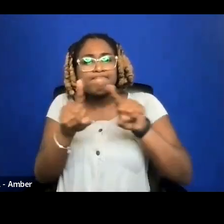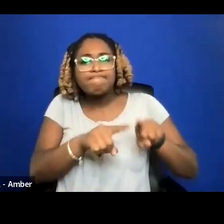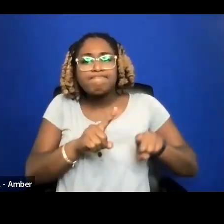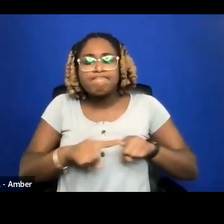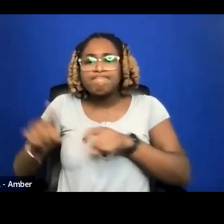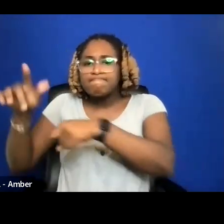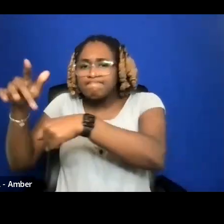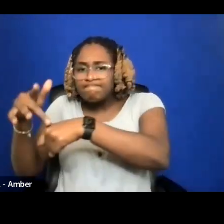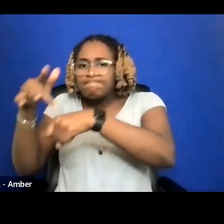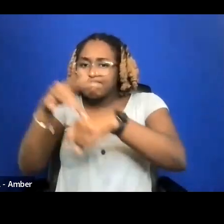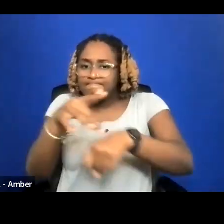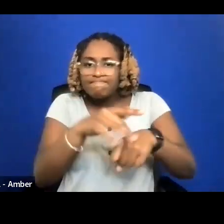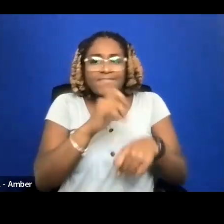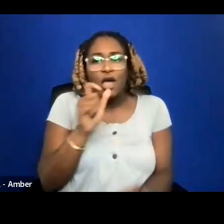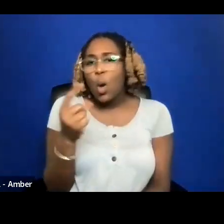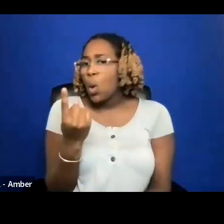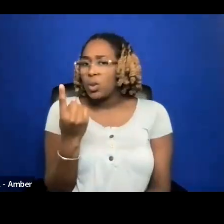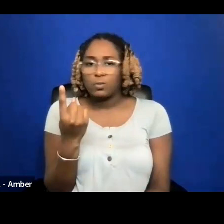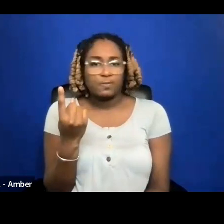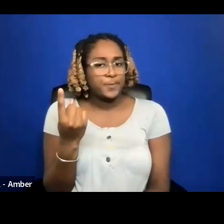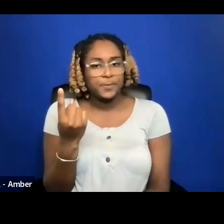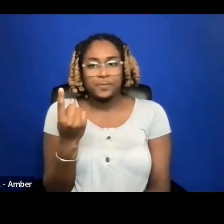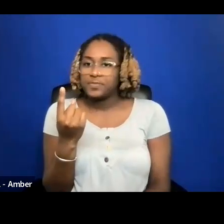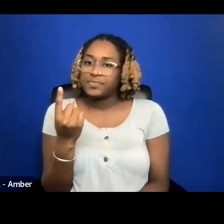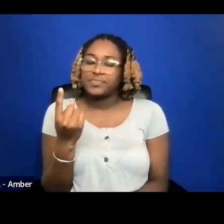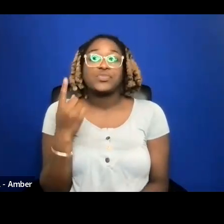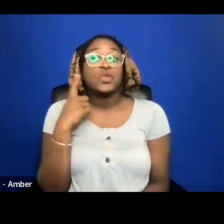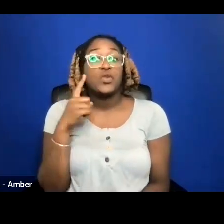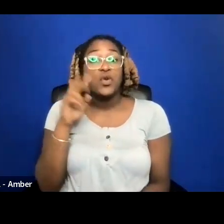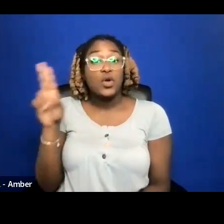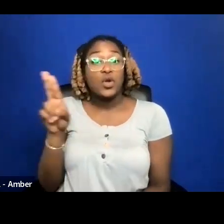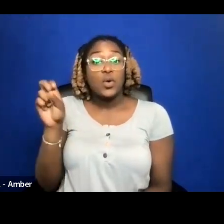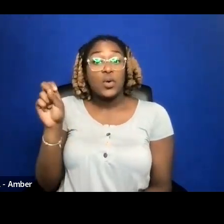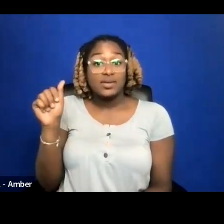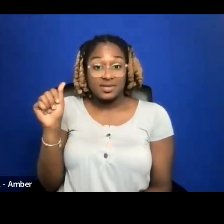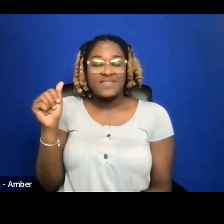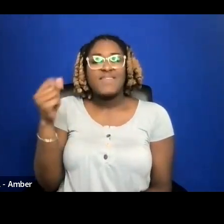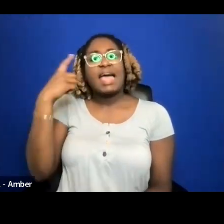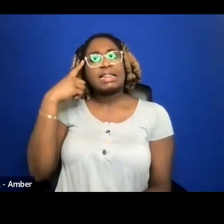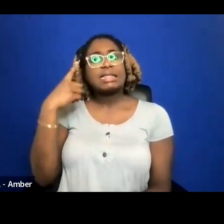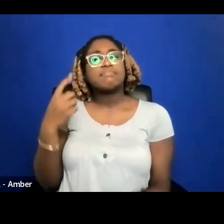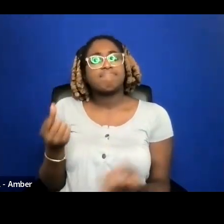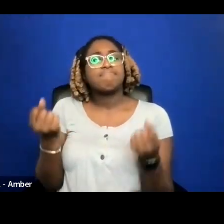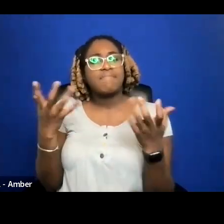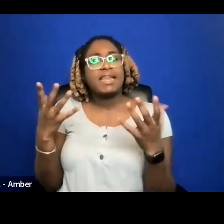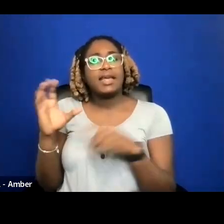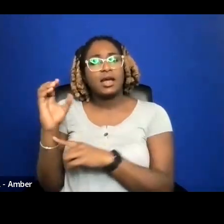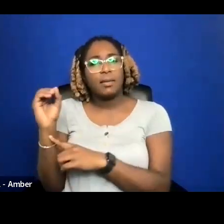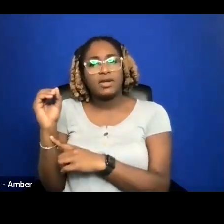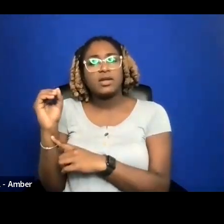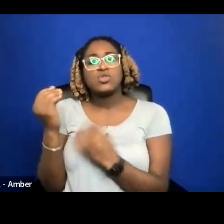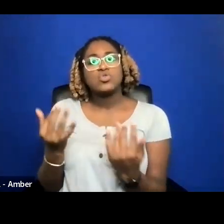IN TERMS OF THE UNITED STATES, I THINK A LOT OF COMPANIES ARE WAITING TO SEE WHAT STUDIOS AND